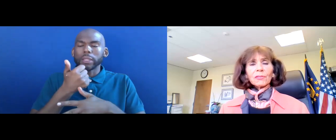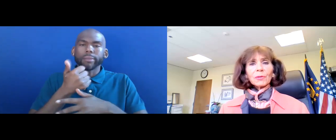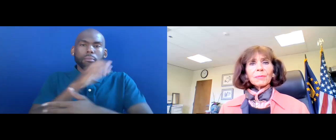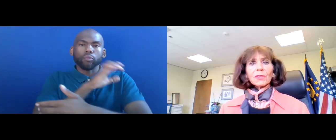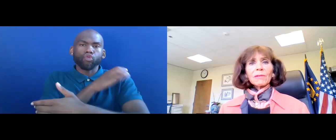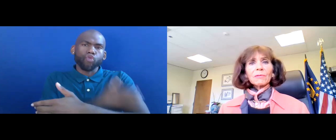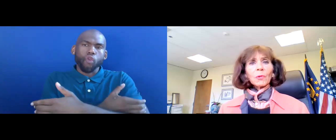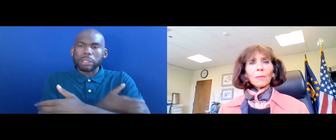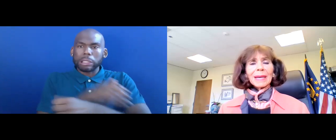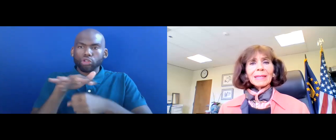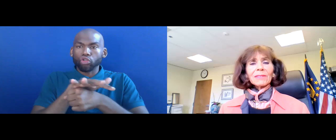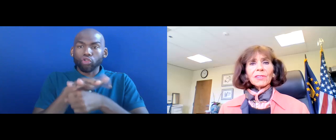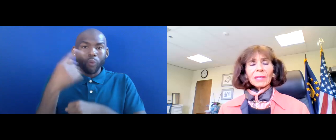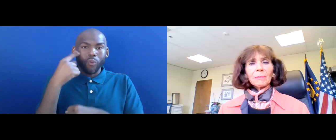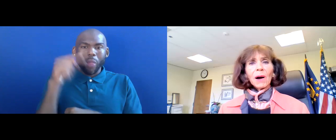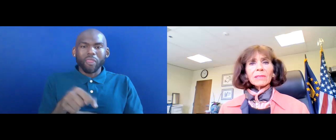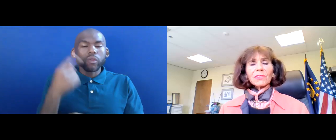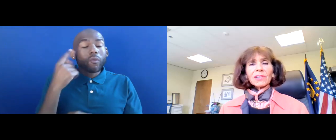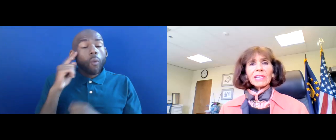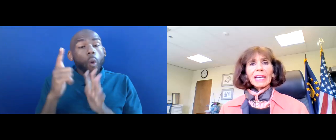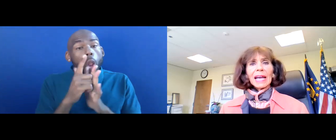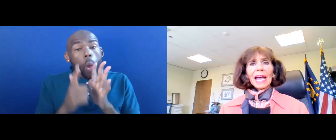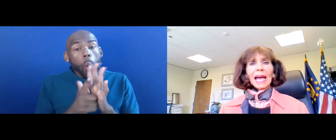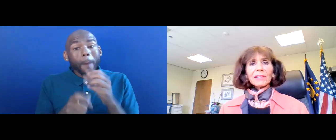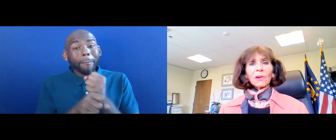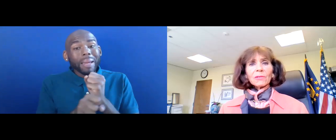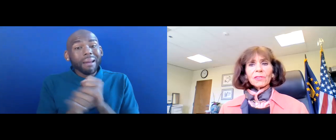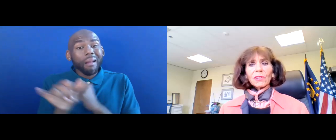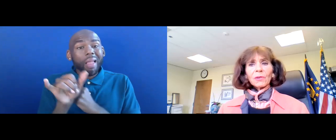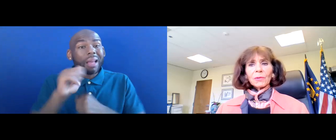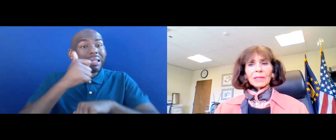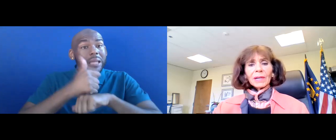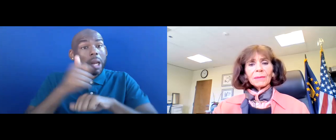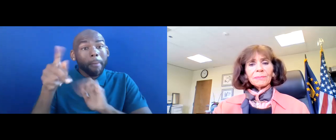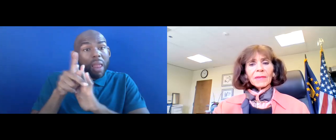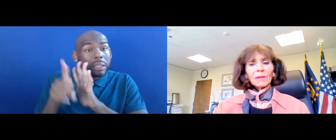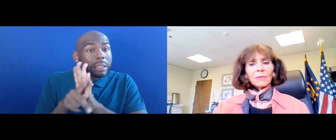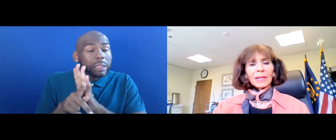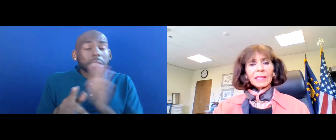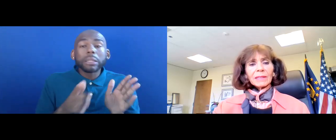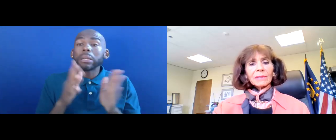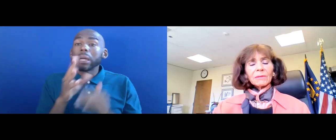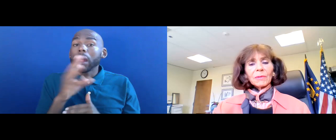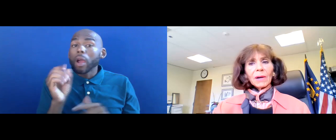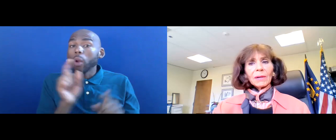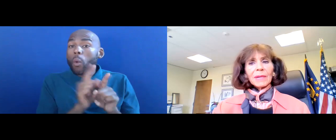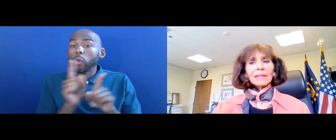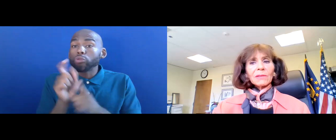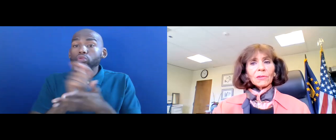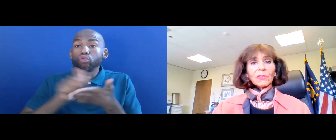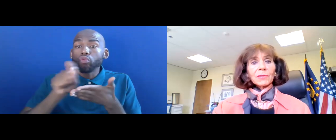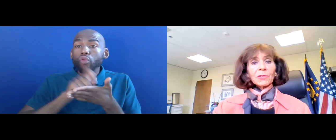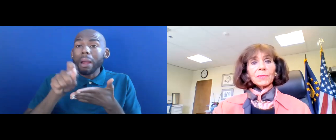TERMS OF RULE MAKING, SETTING POLICY AND ALSO WRITING -- AND ALSO IN TERMS